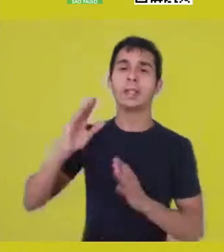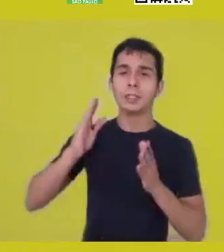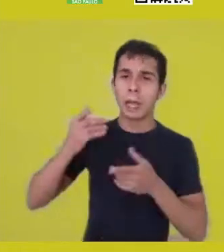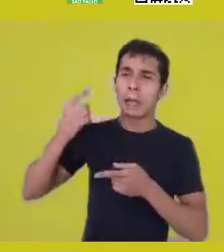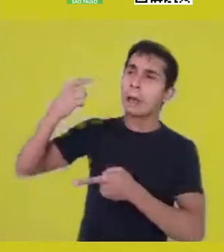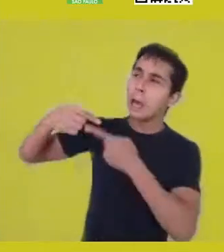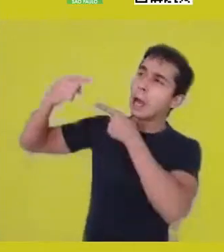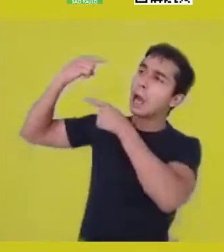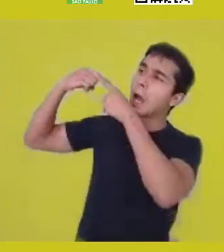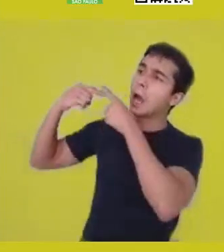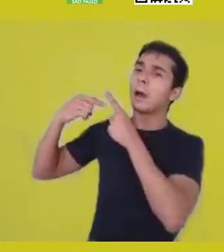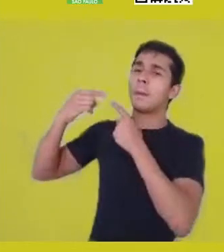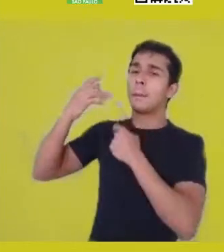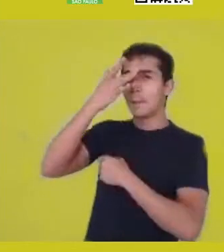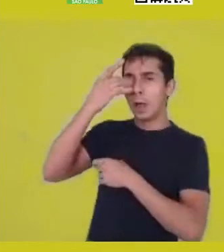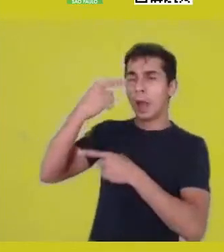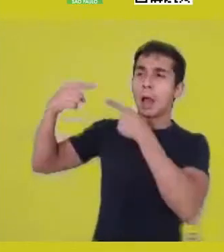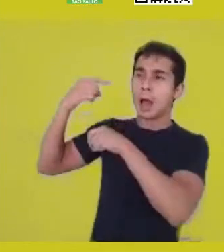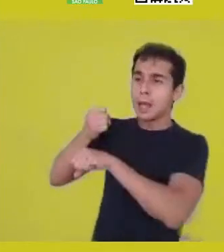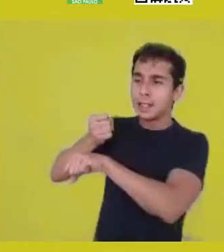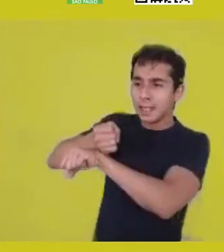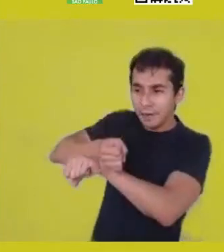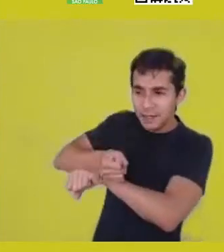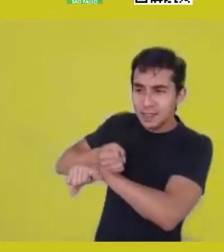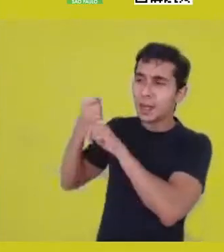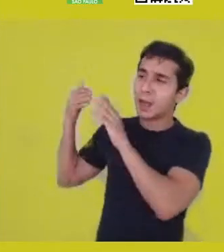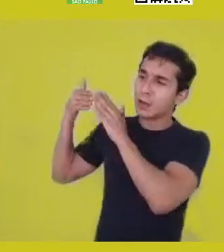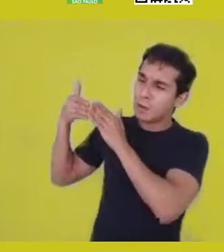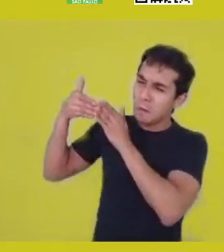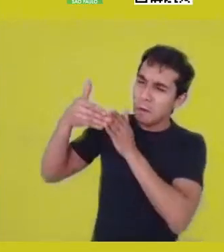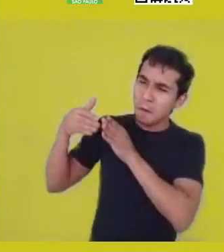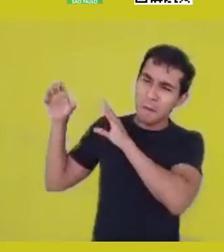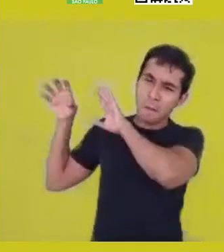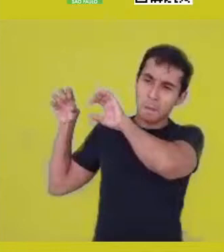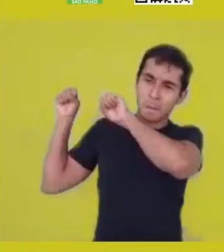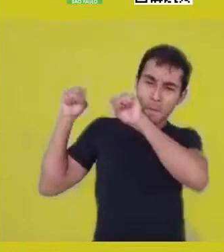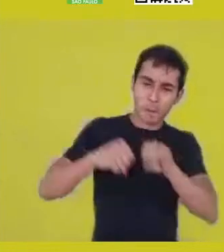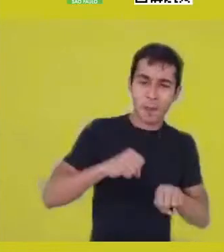over the transatlantic traffic, and when they get here, they bring,